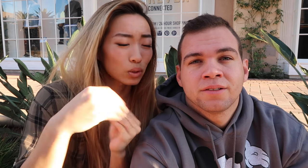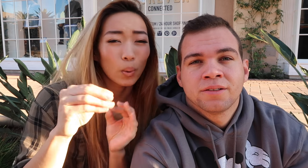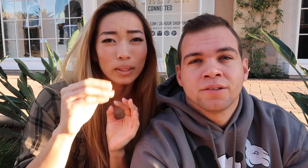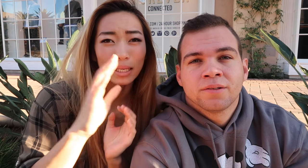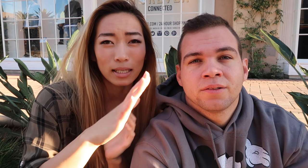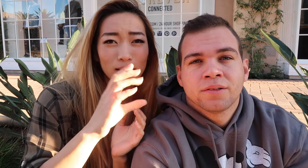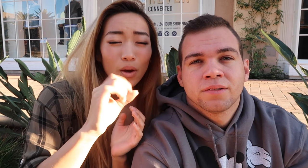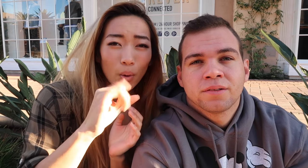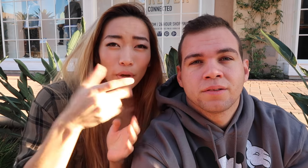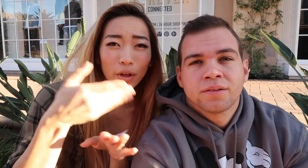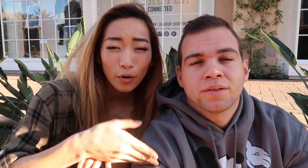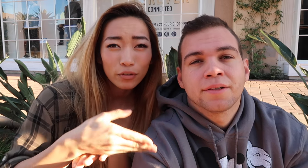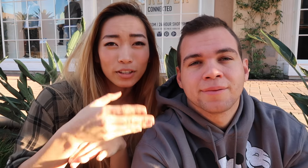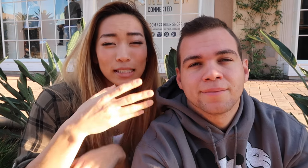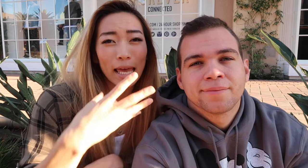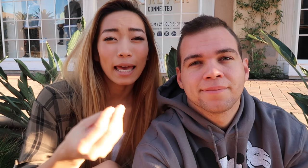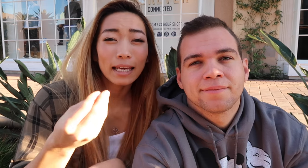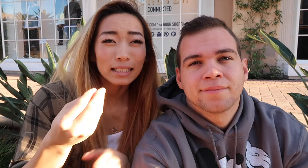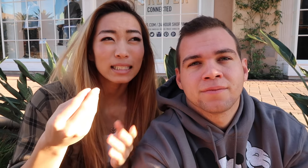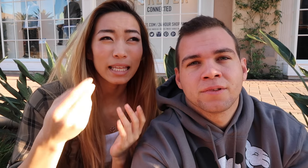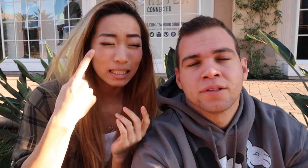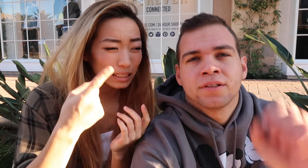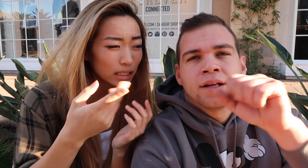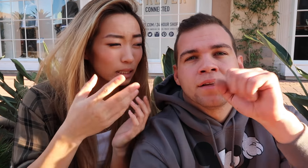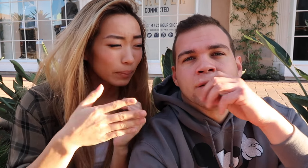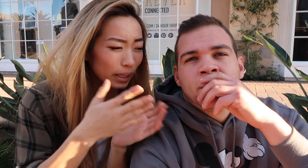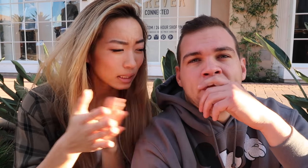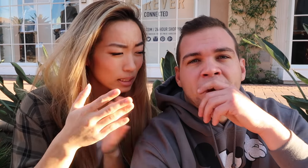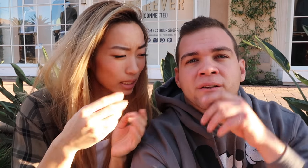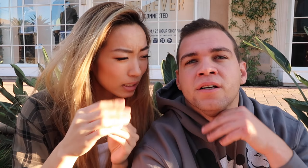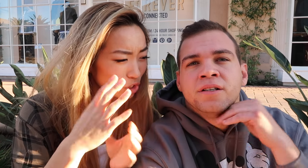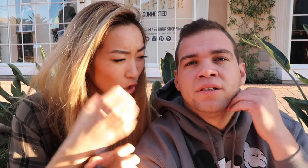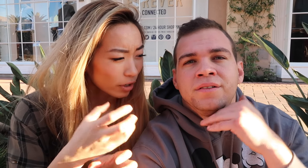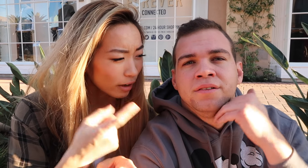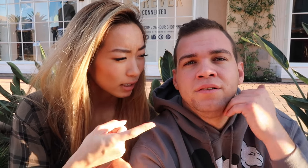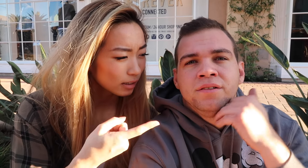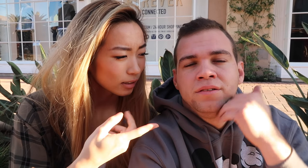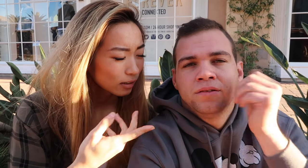but recently he sold his coilovers and I think he's going to plan to sell his car right